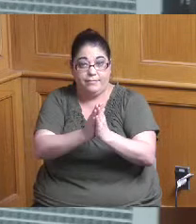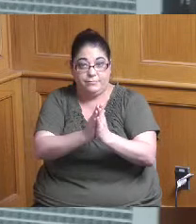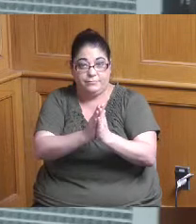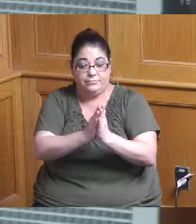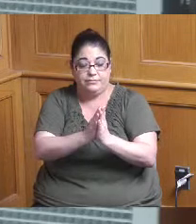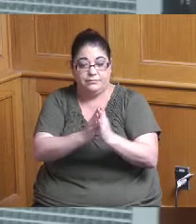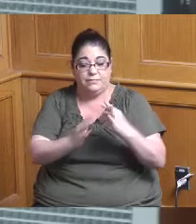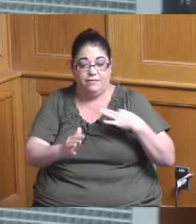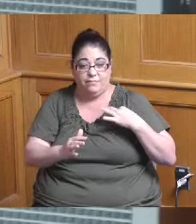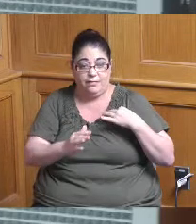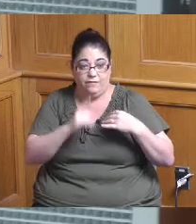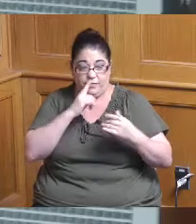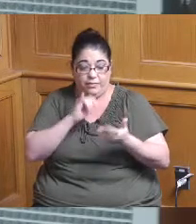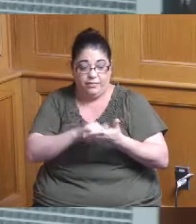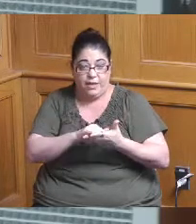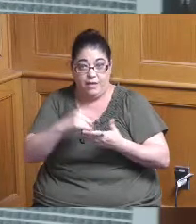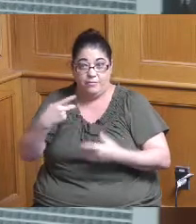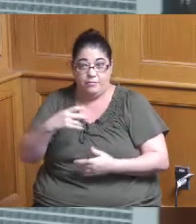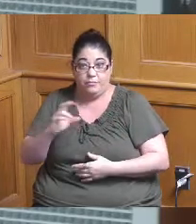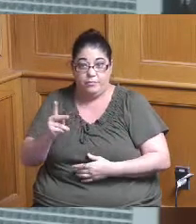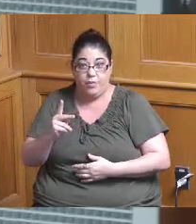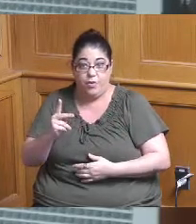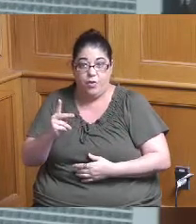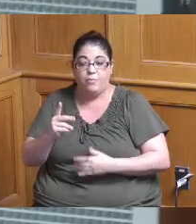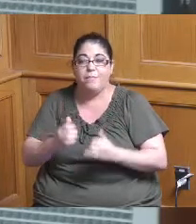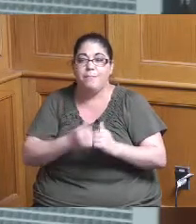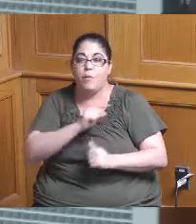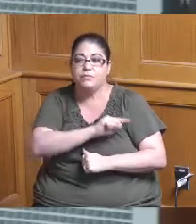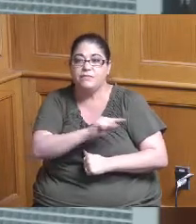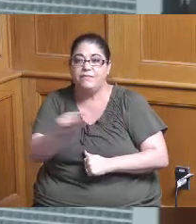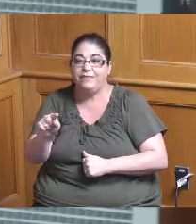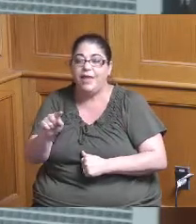for park projects I believe the vast majority of those would have been local parks too